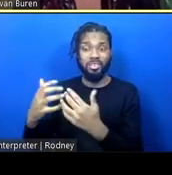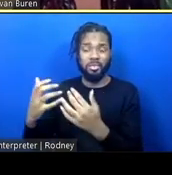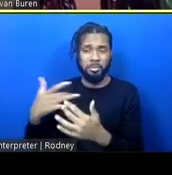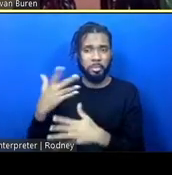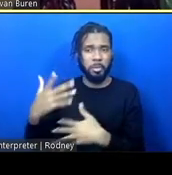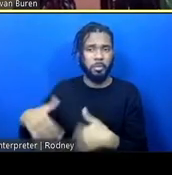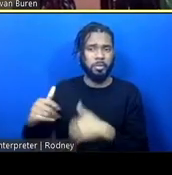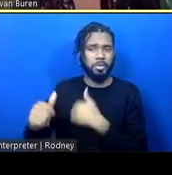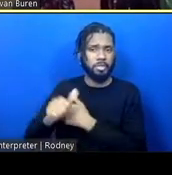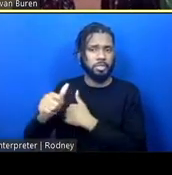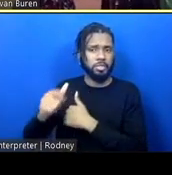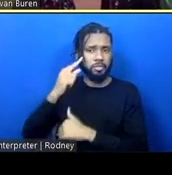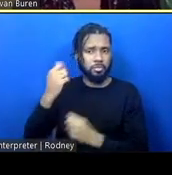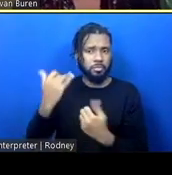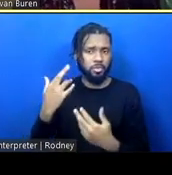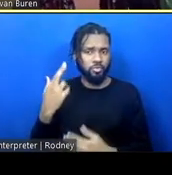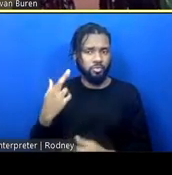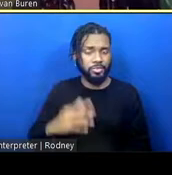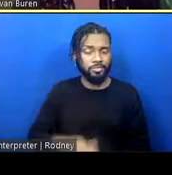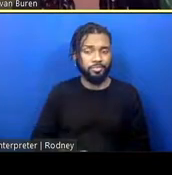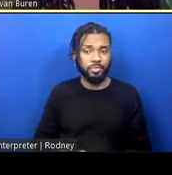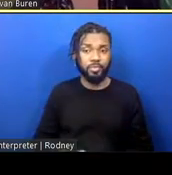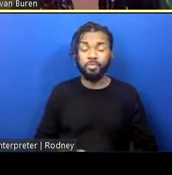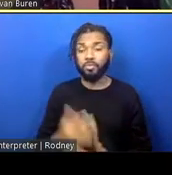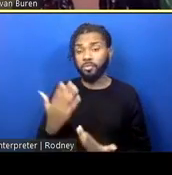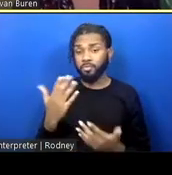So, some of the projects we've been working on are working with Black